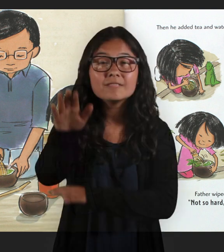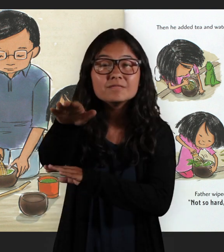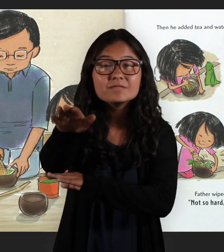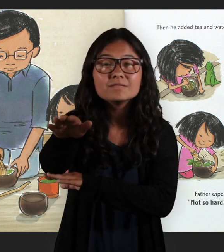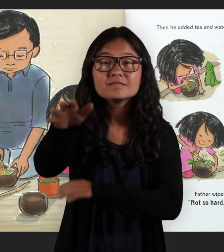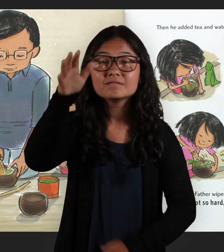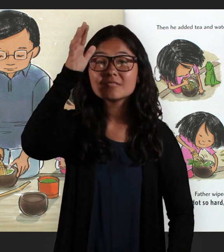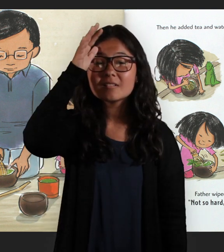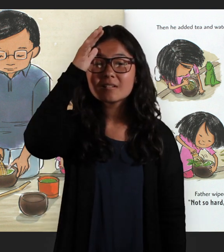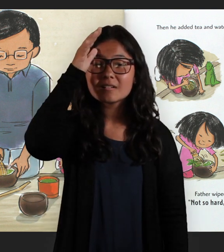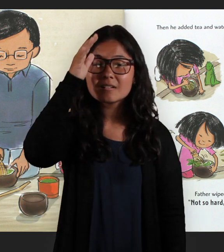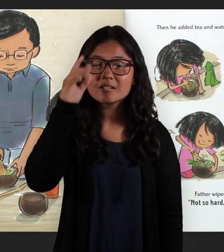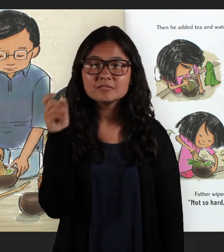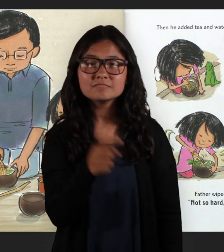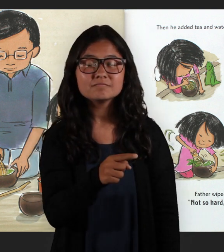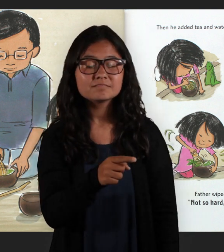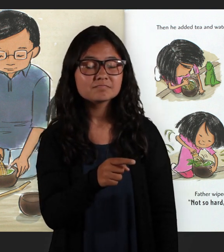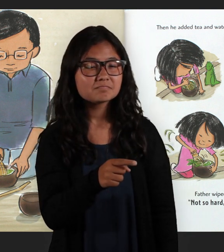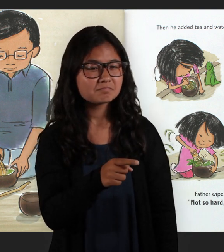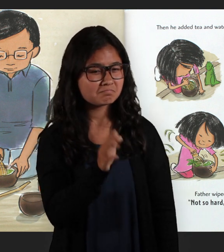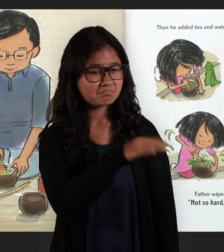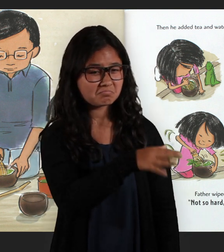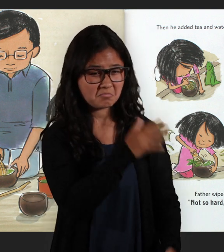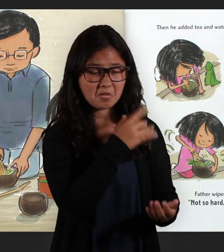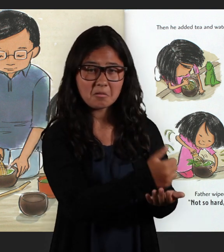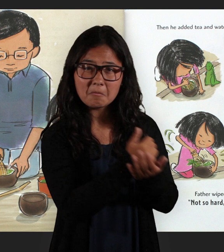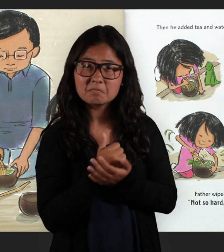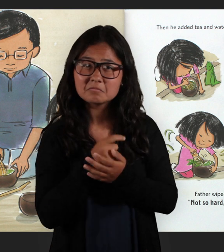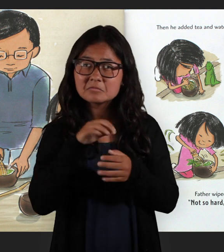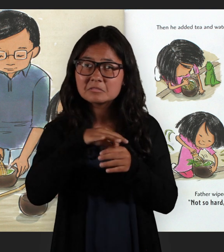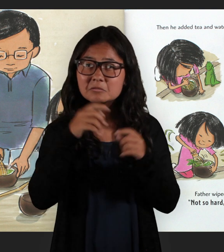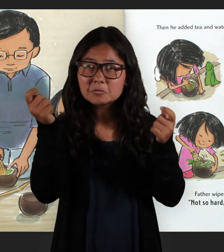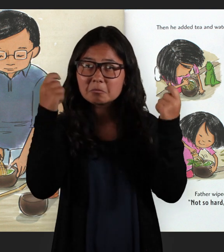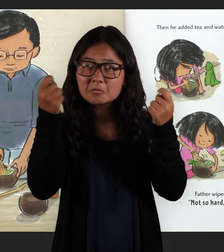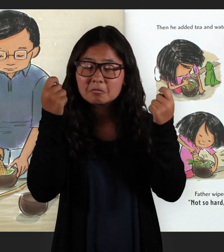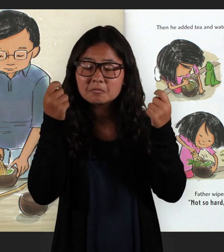In the afternoon, Father asked, "Would you like to help me with the tea ceremony?"